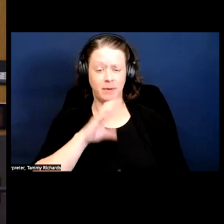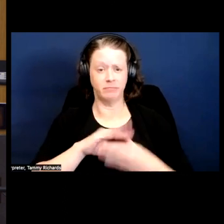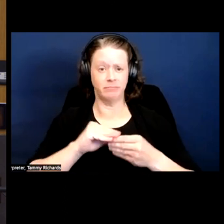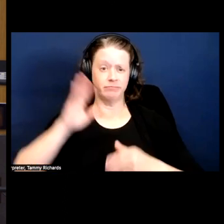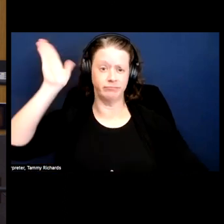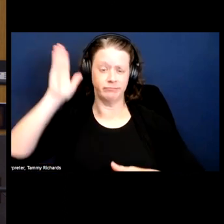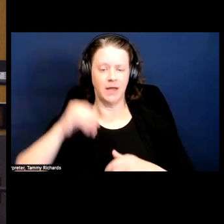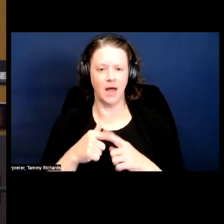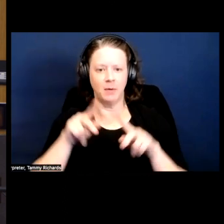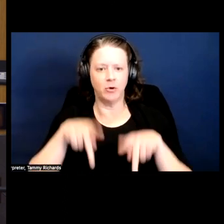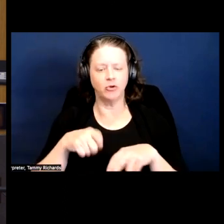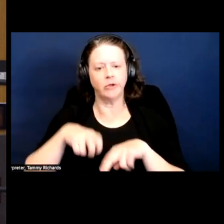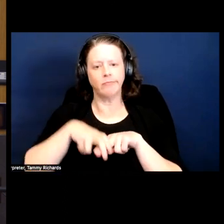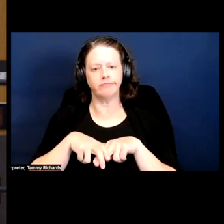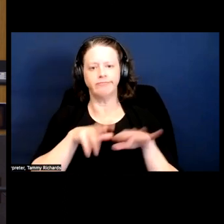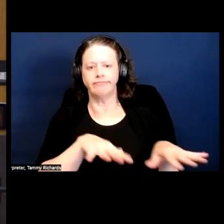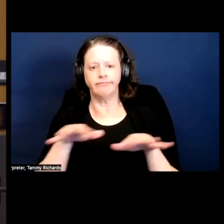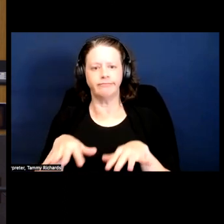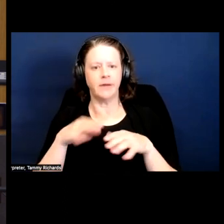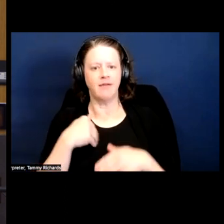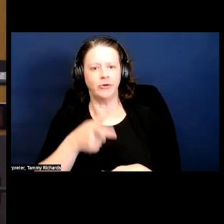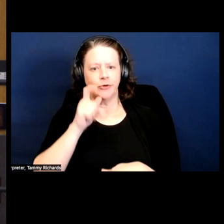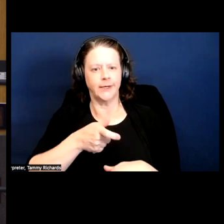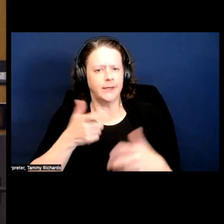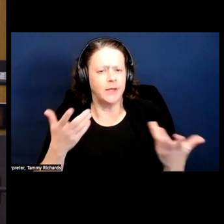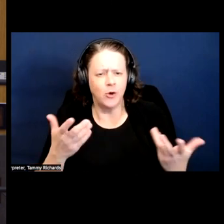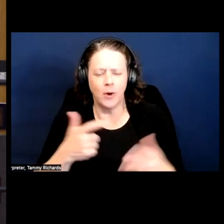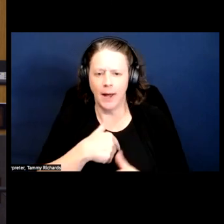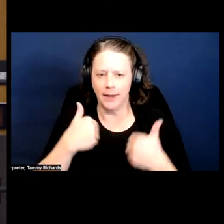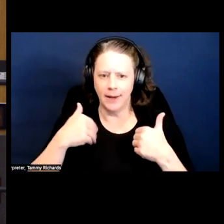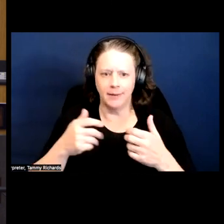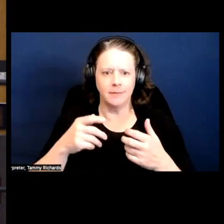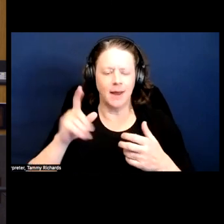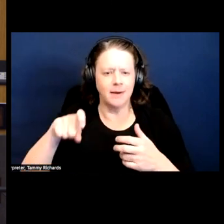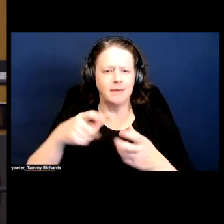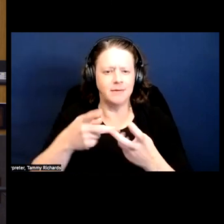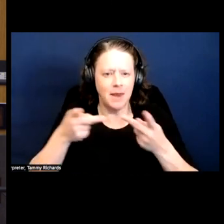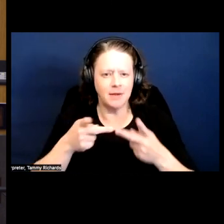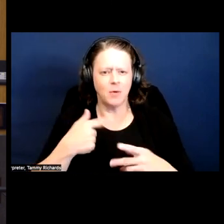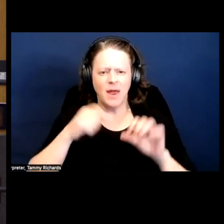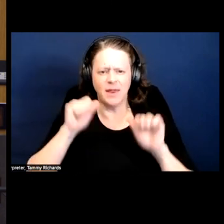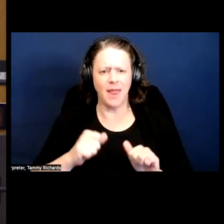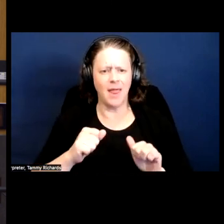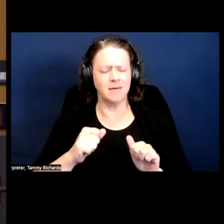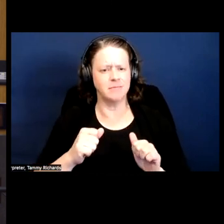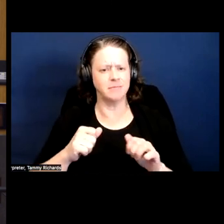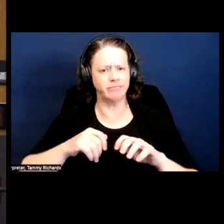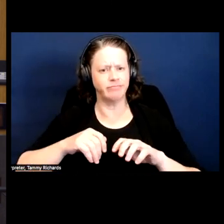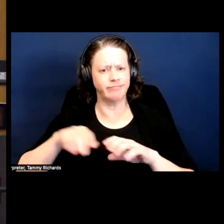like, in the corner having a drink. I need spaces where I can be myself, be comfortable.